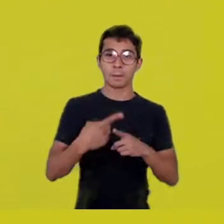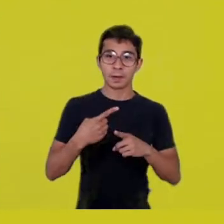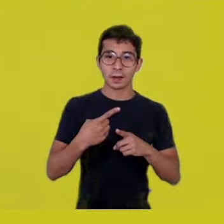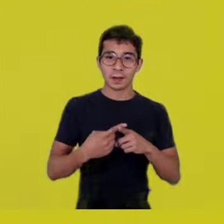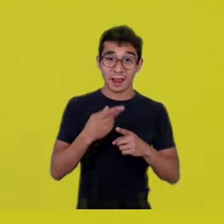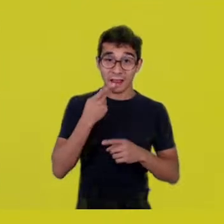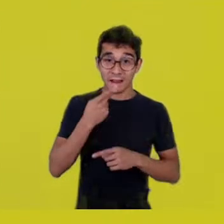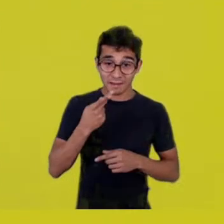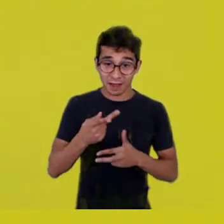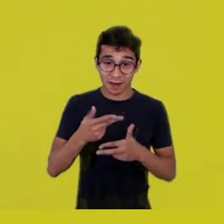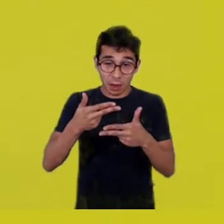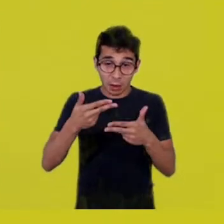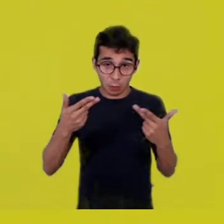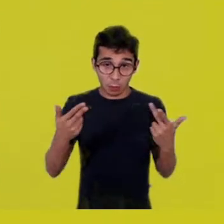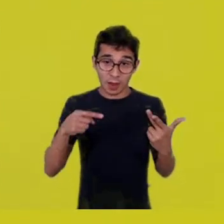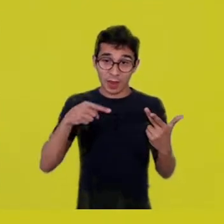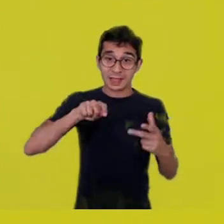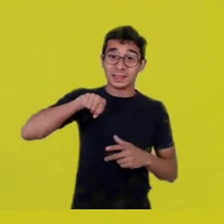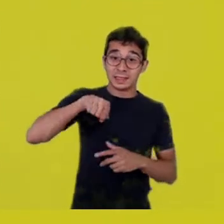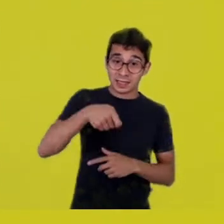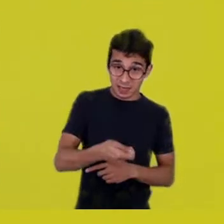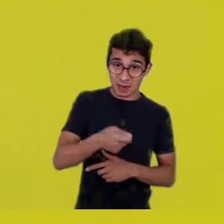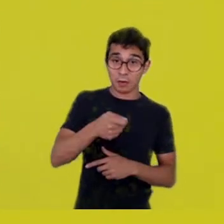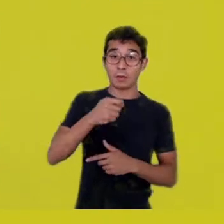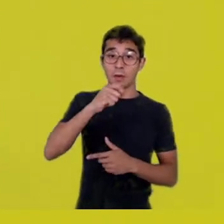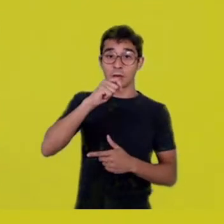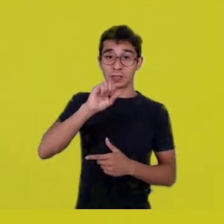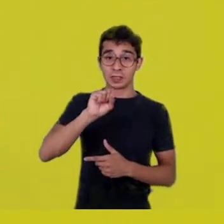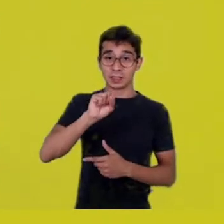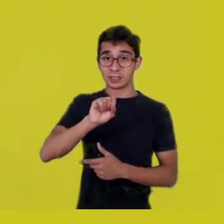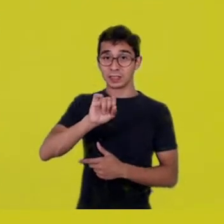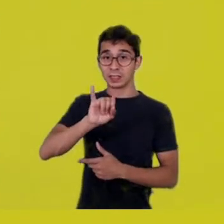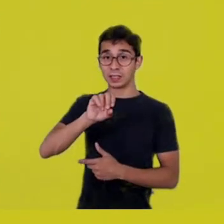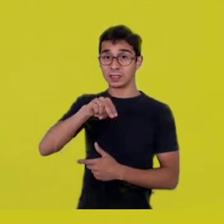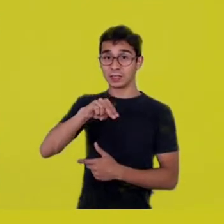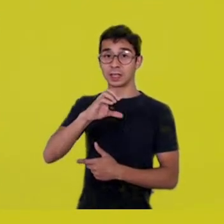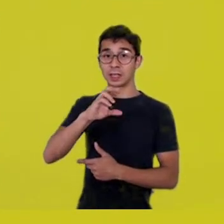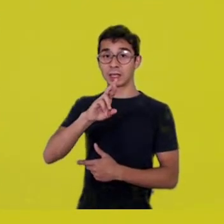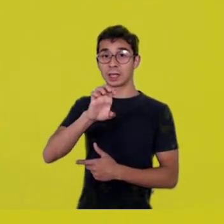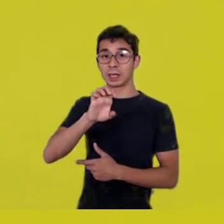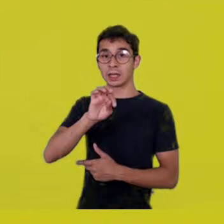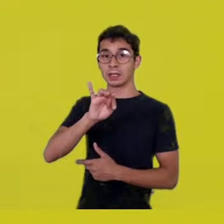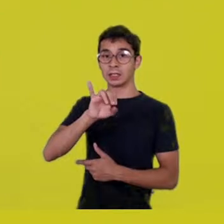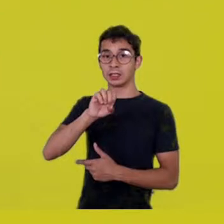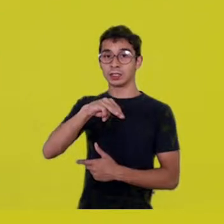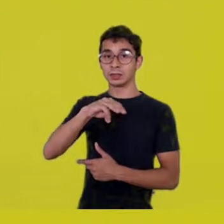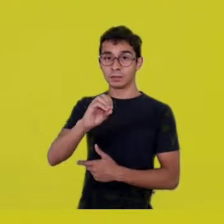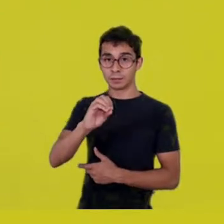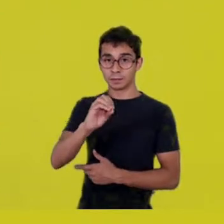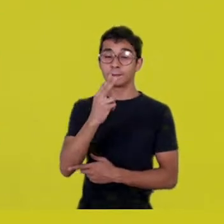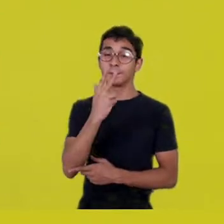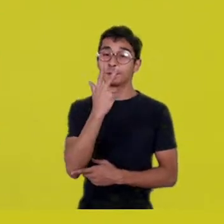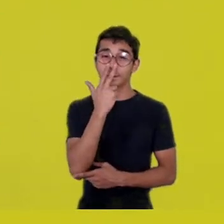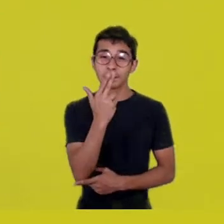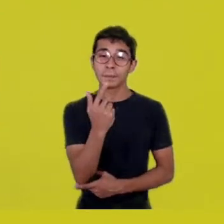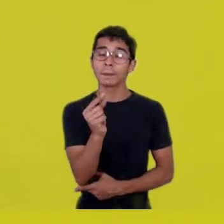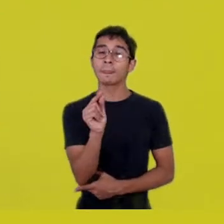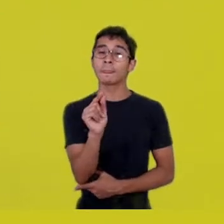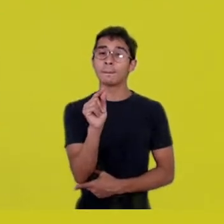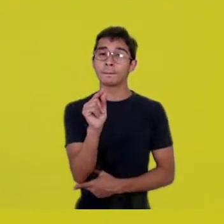you actually want to abridge the complexity of something that exists